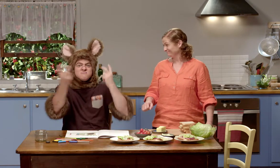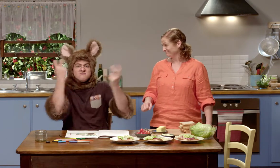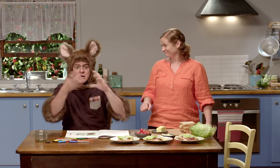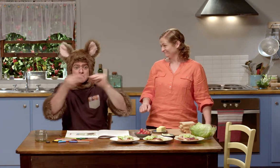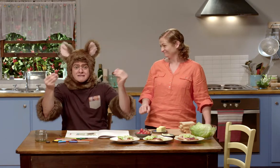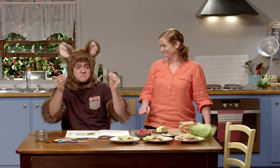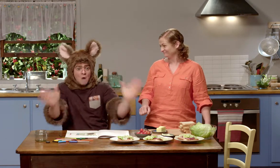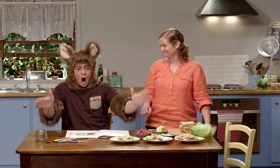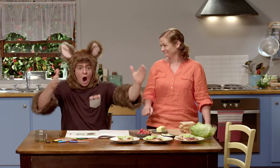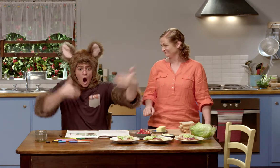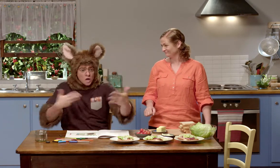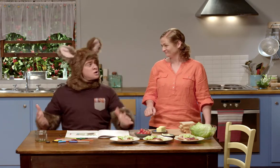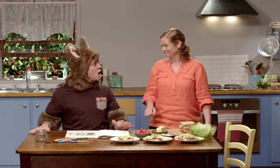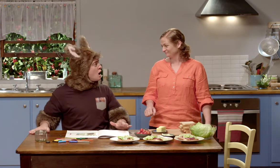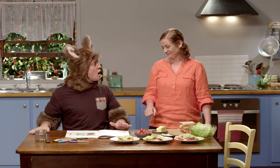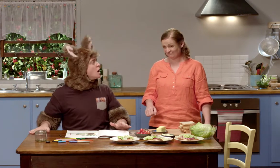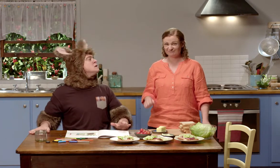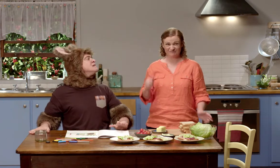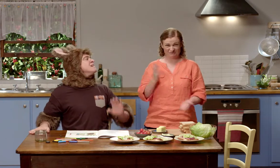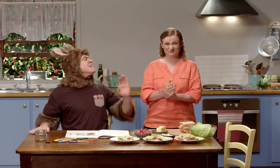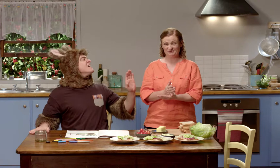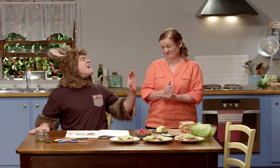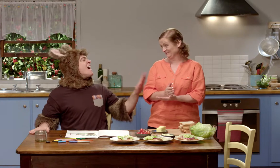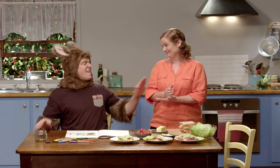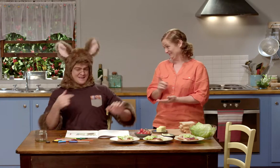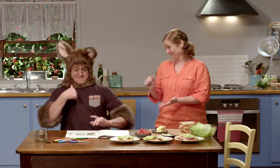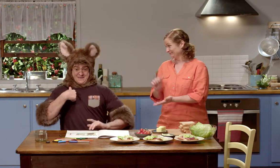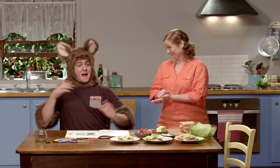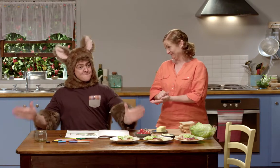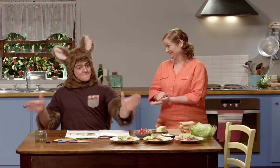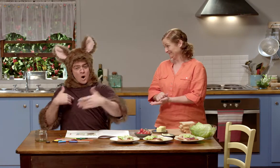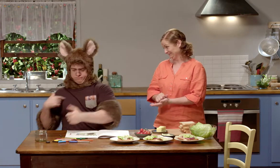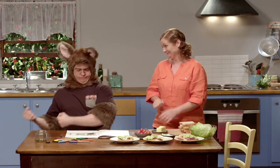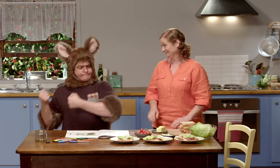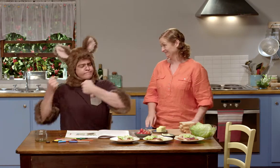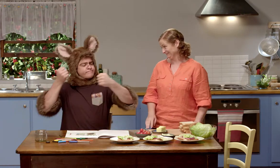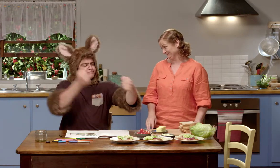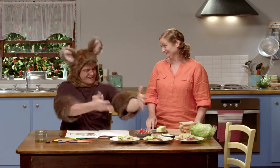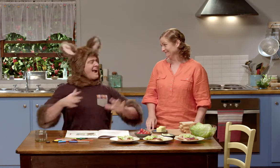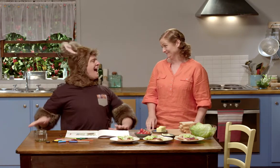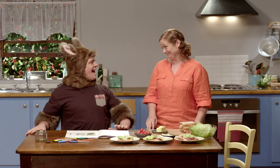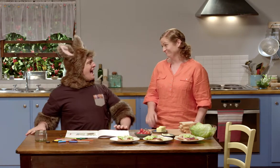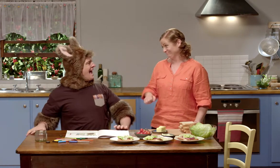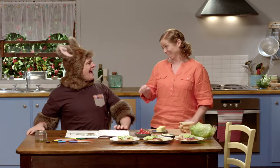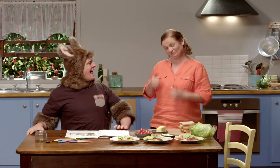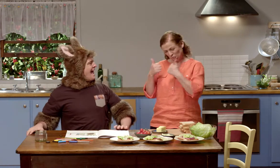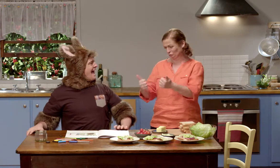looking for a missing box. That's right Possum. So I brought the box out of my tree.